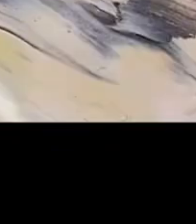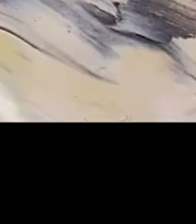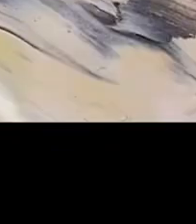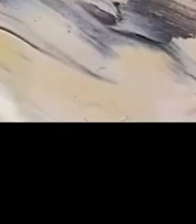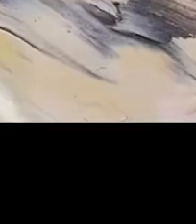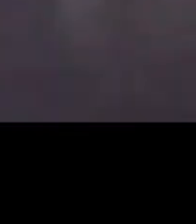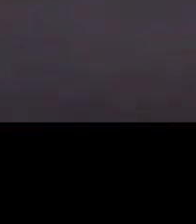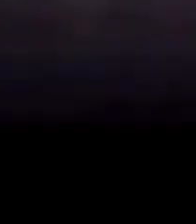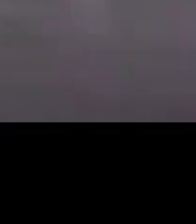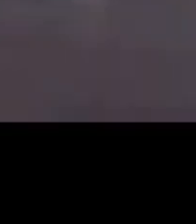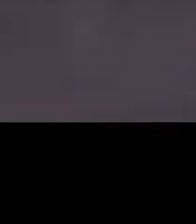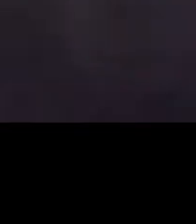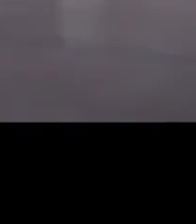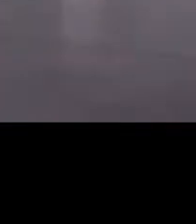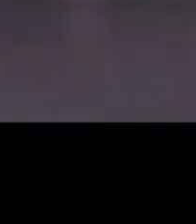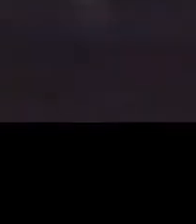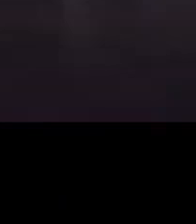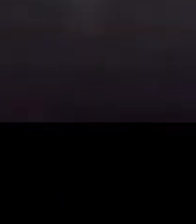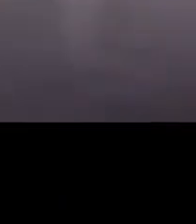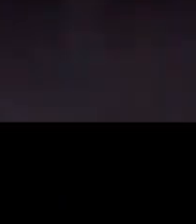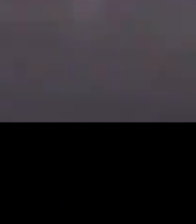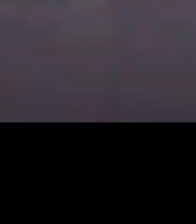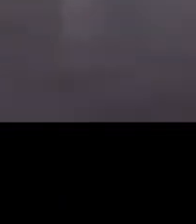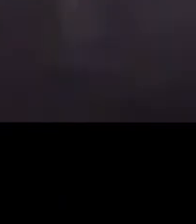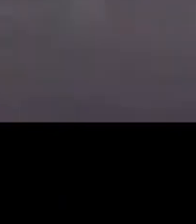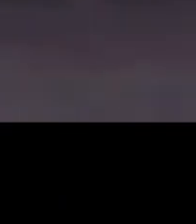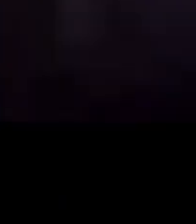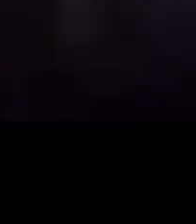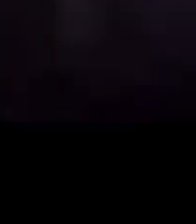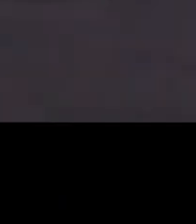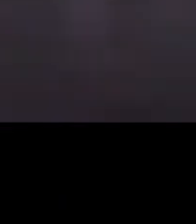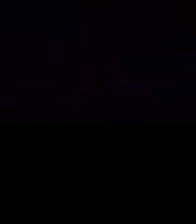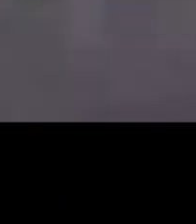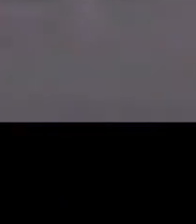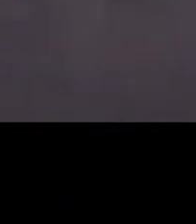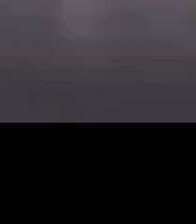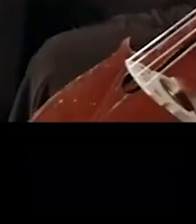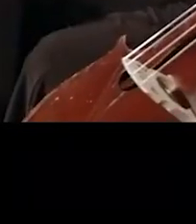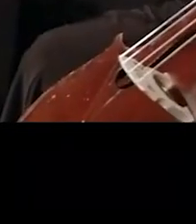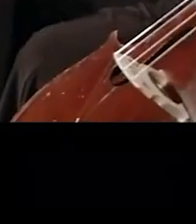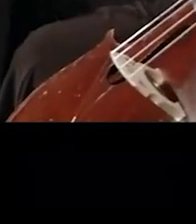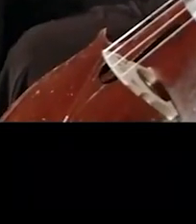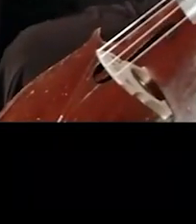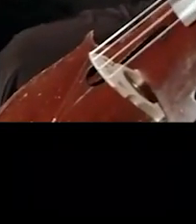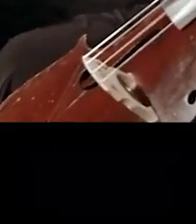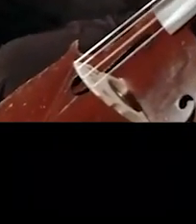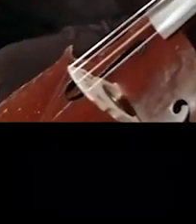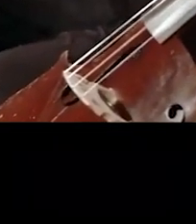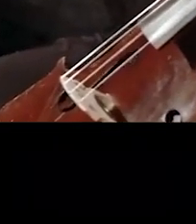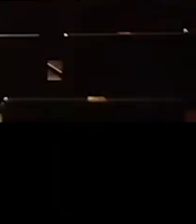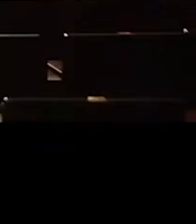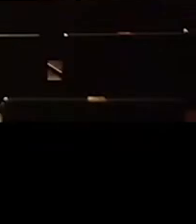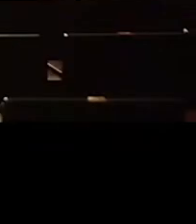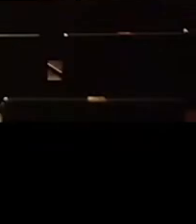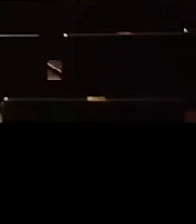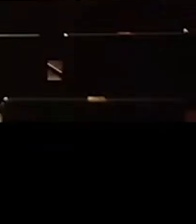Creative Australia takes forward the purpose of the Australia Council and builds on its ambitions to deliver greater impact in the creative sector.